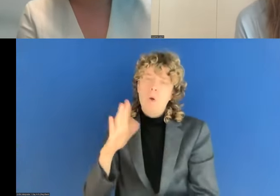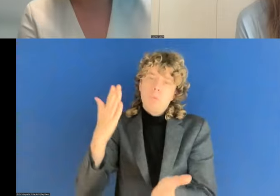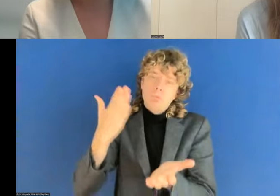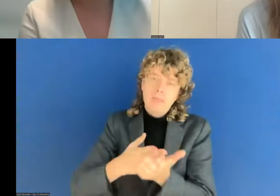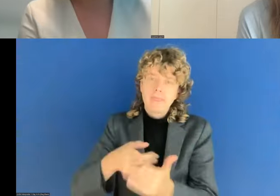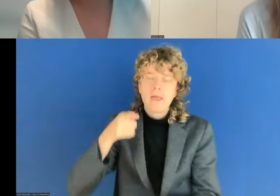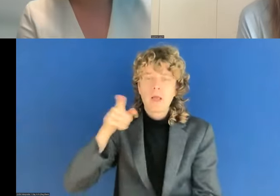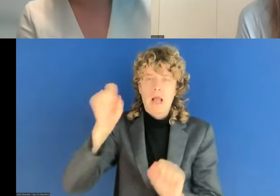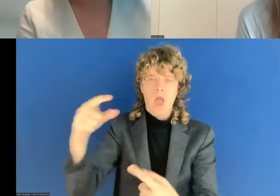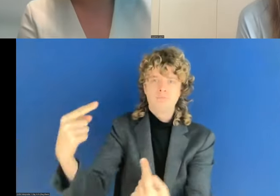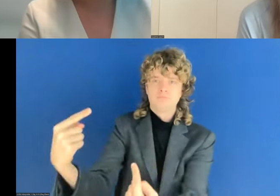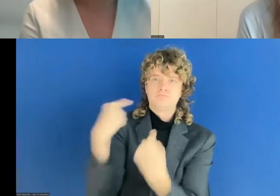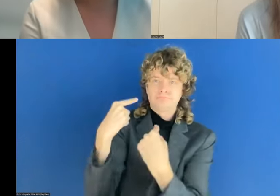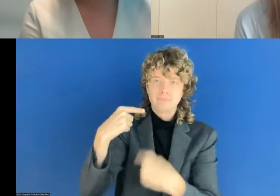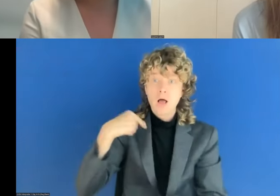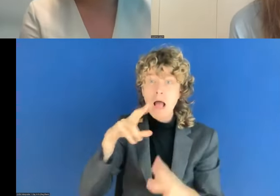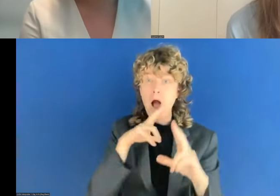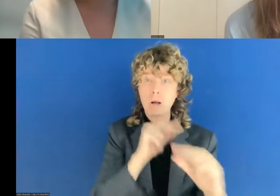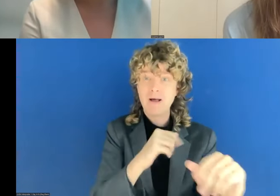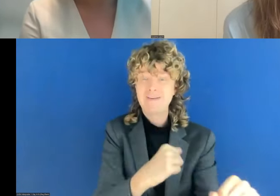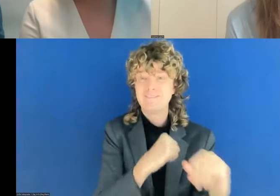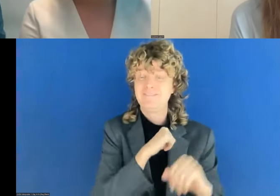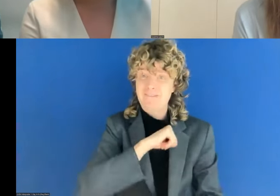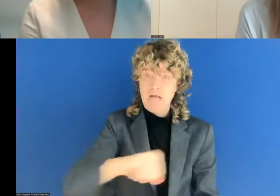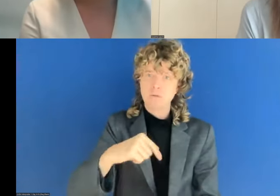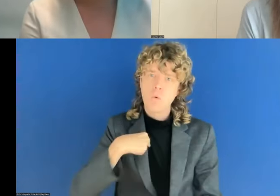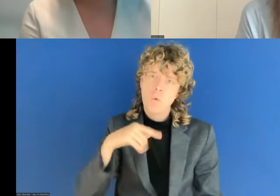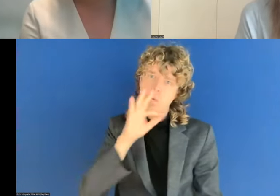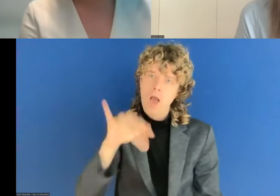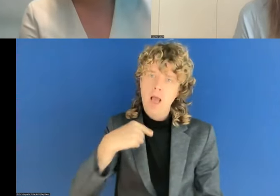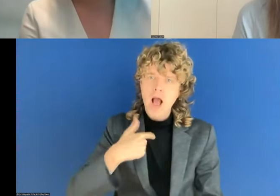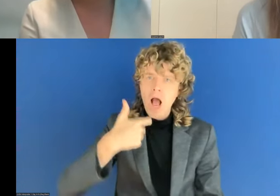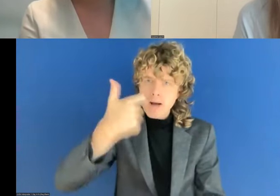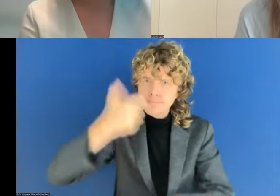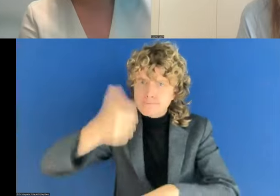And we just got also some compliments in the chat about that that people are presenting in English,